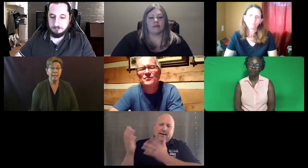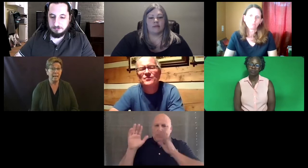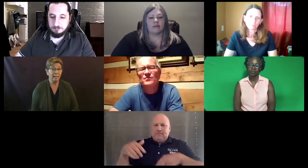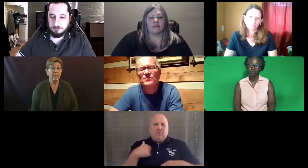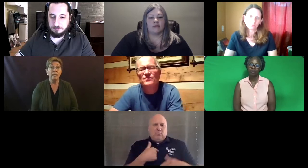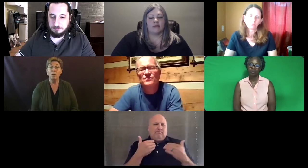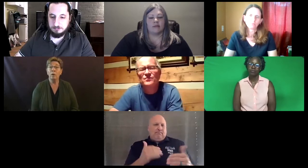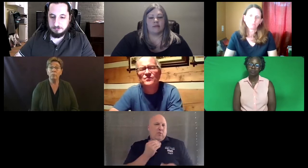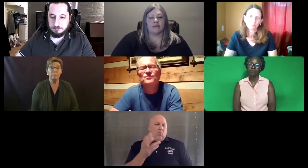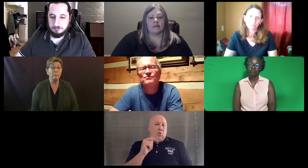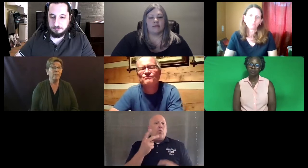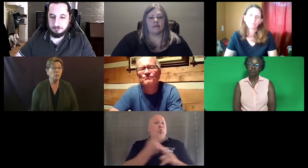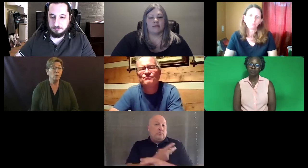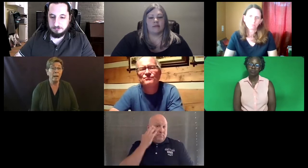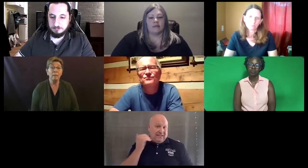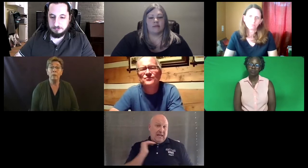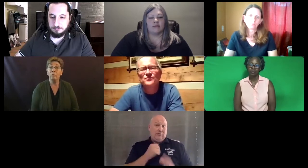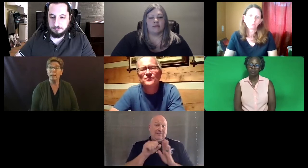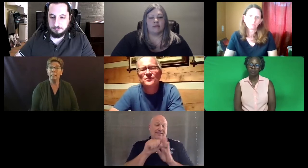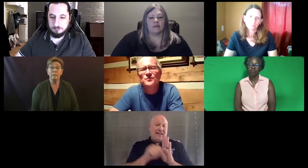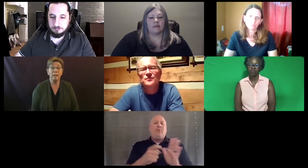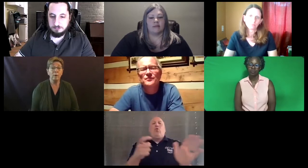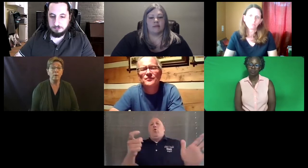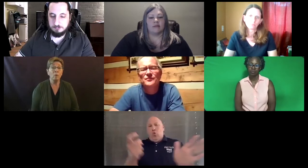People have had to wait, and we waited to develop our own.